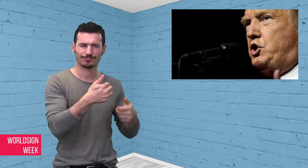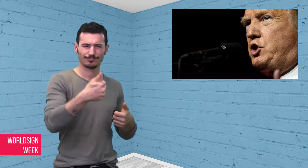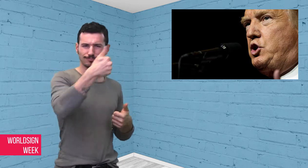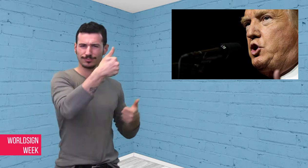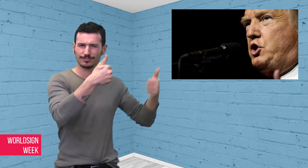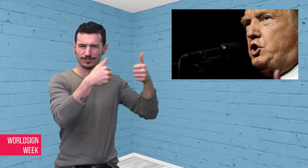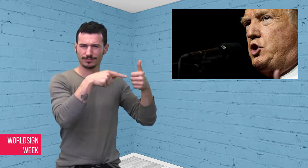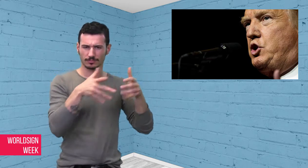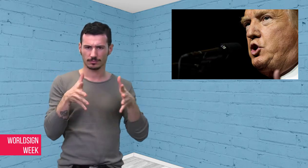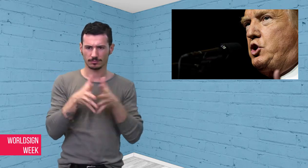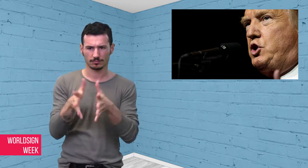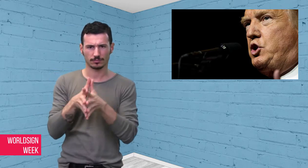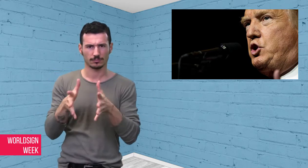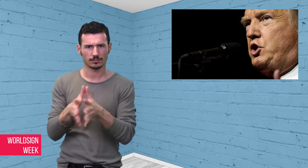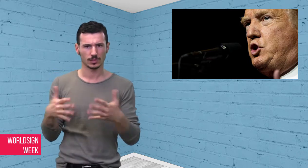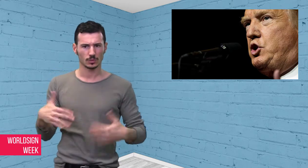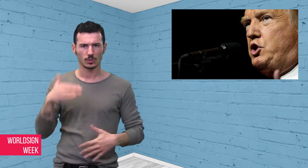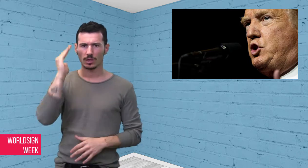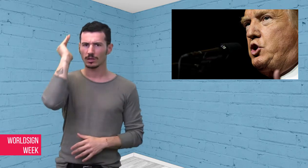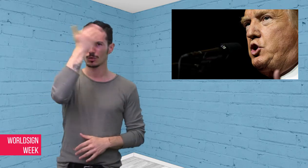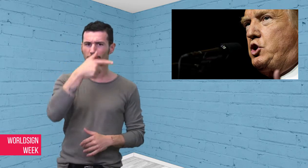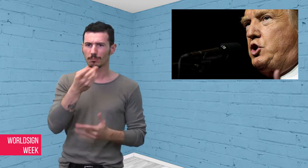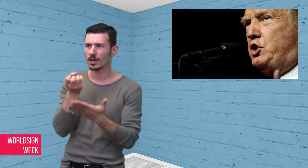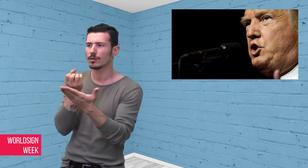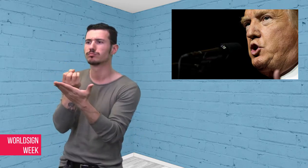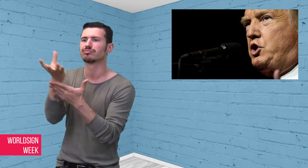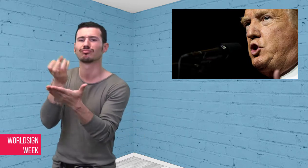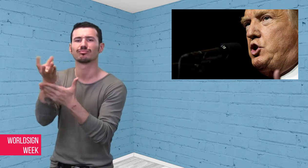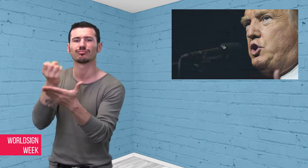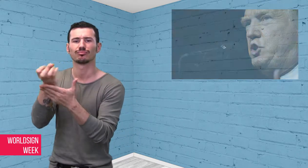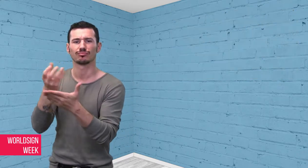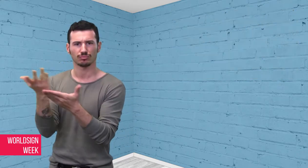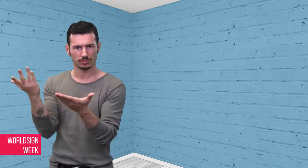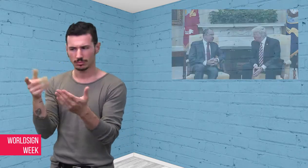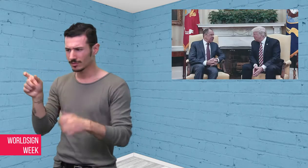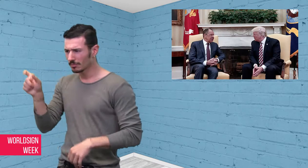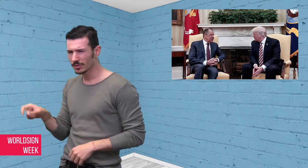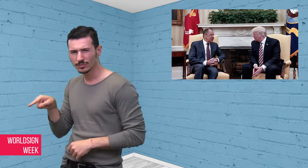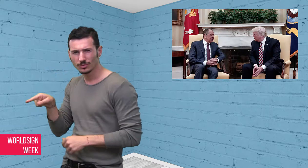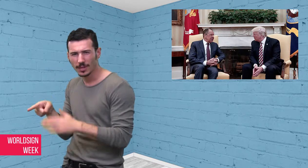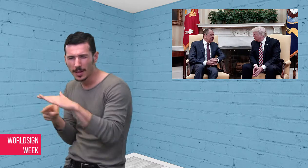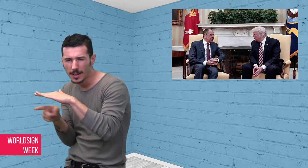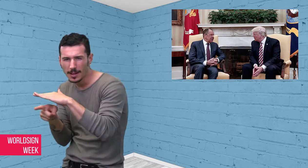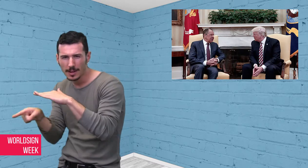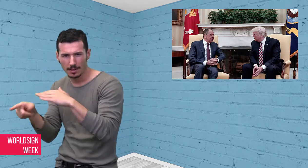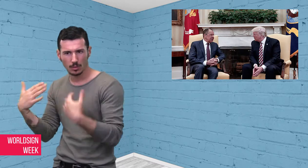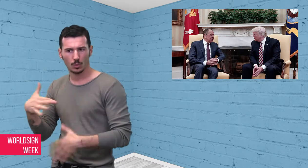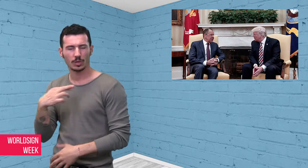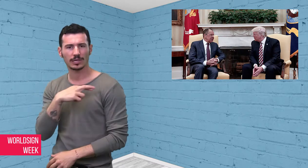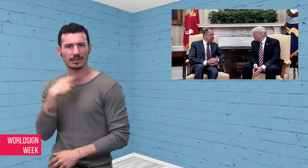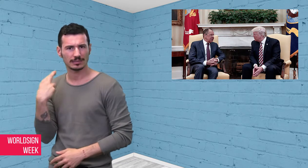“spontaneously” decided to share the